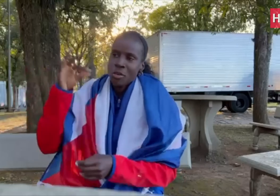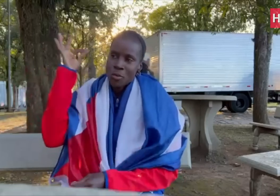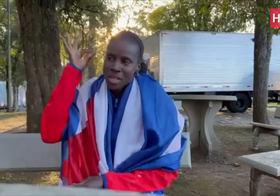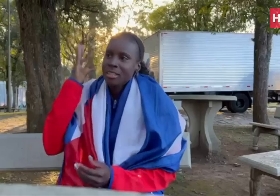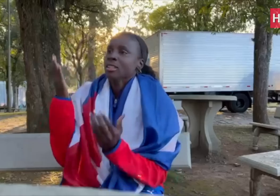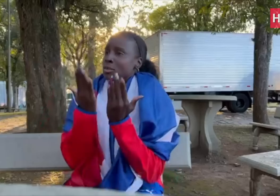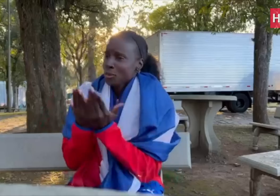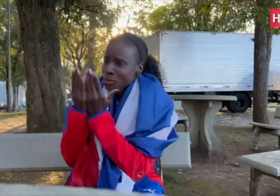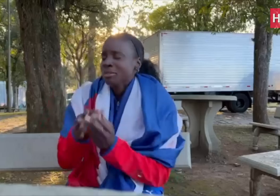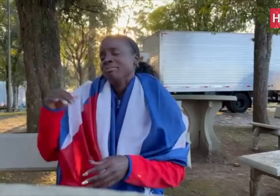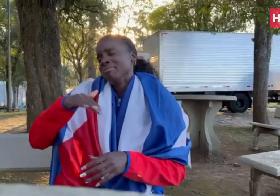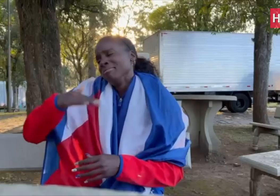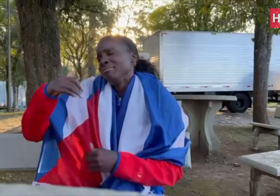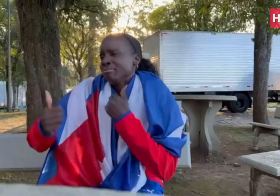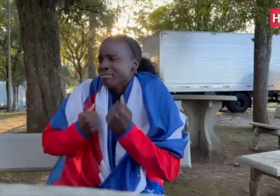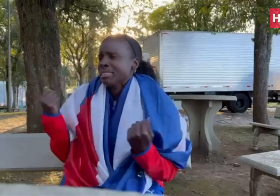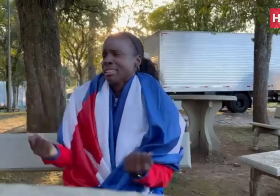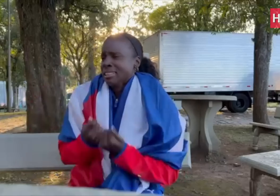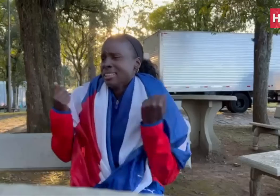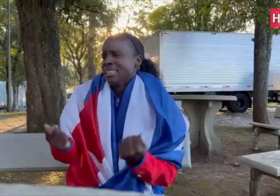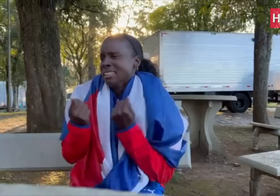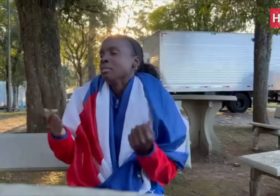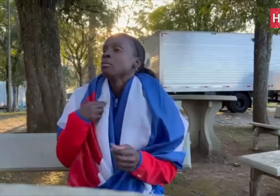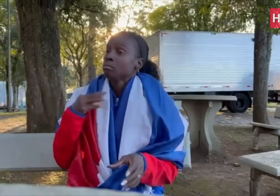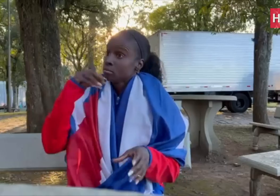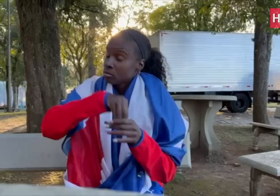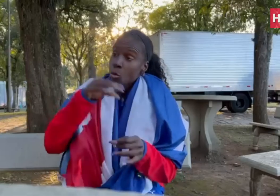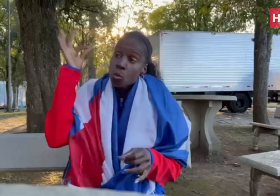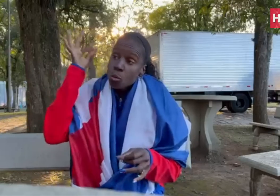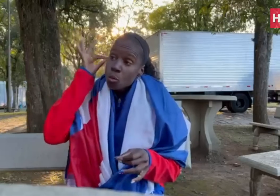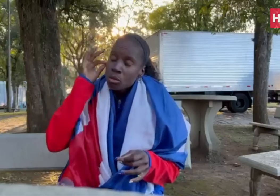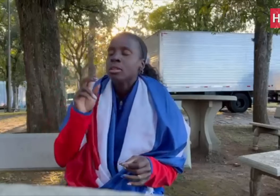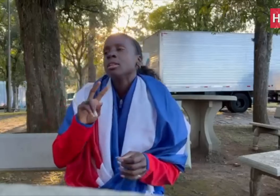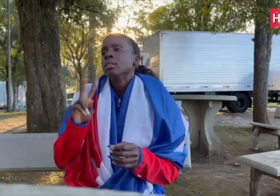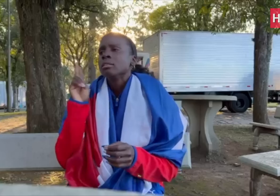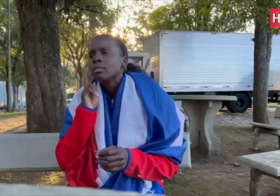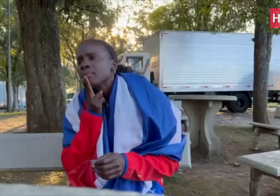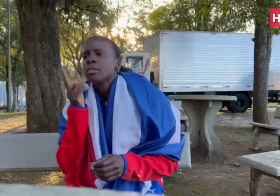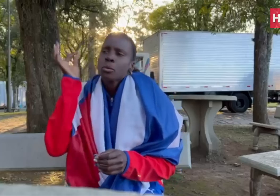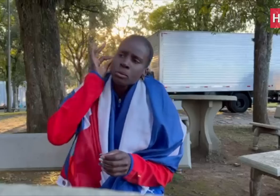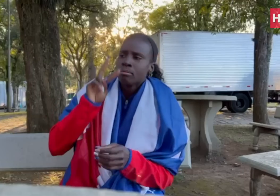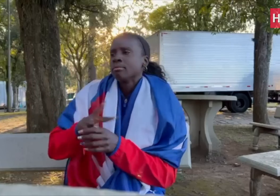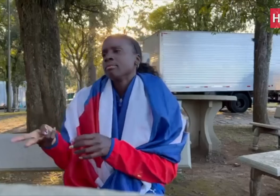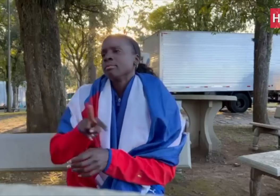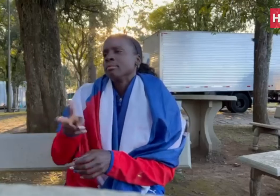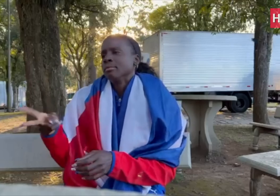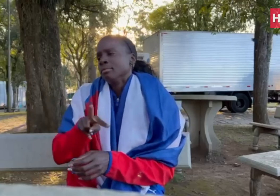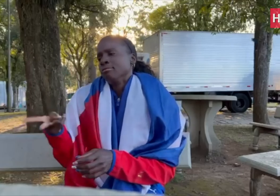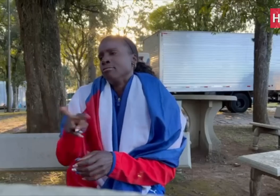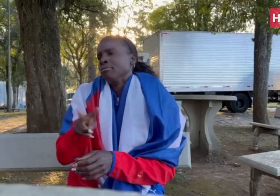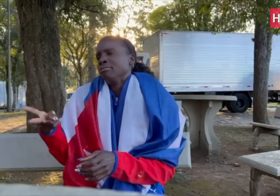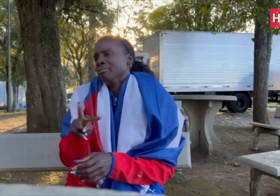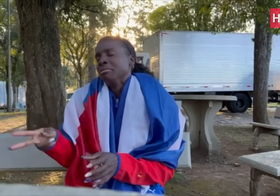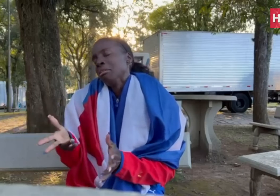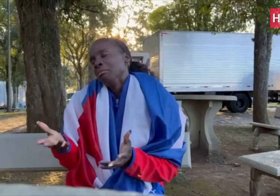I’ve had a good balance between hearing people and deaf people -